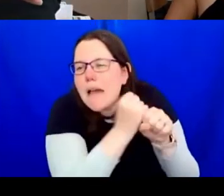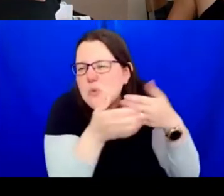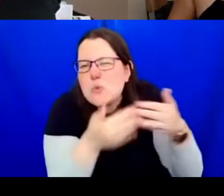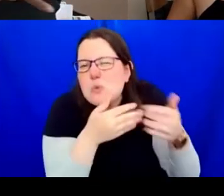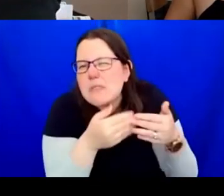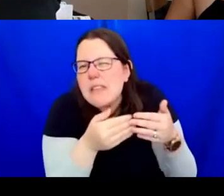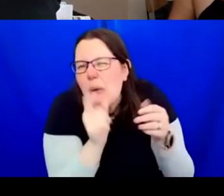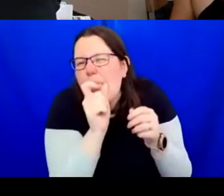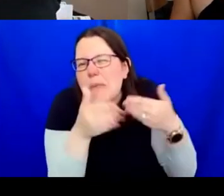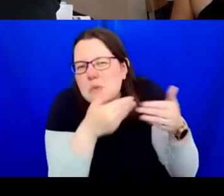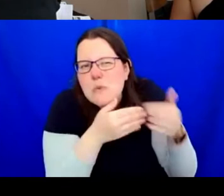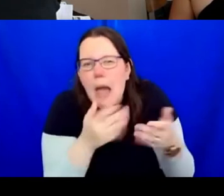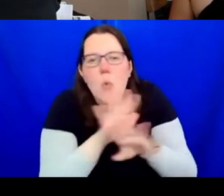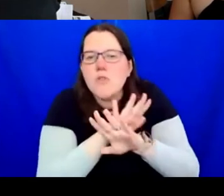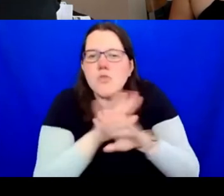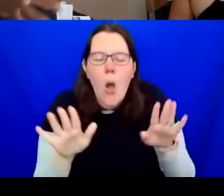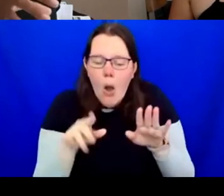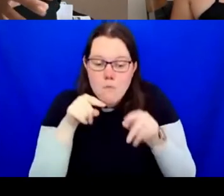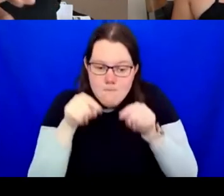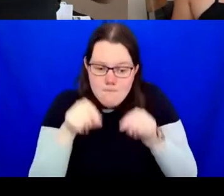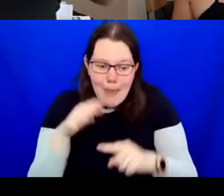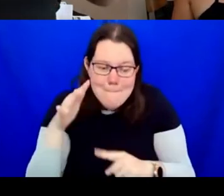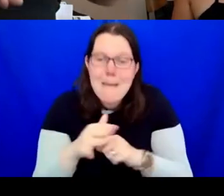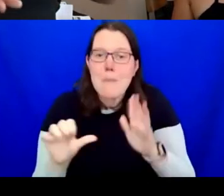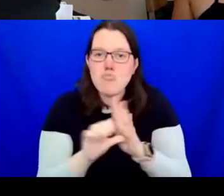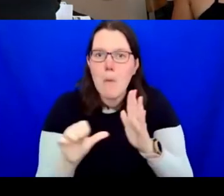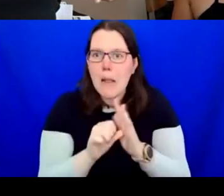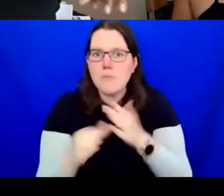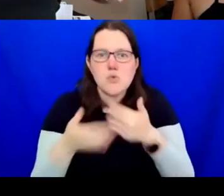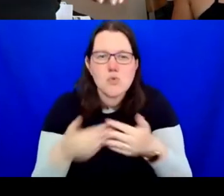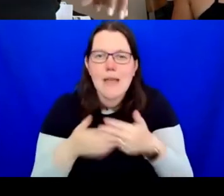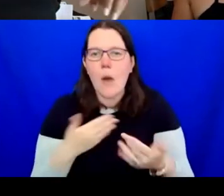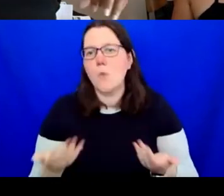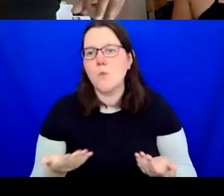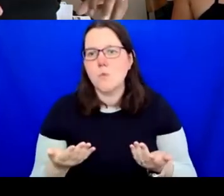we won't actually kind of explore or attack some of the privilege that's actually built